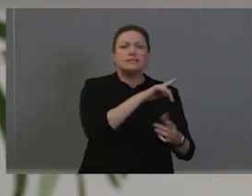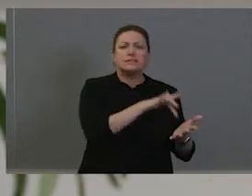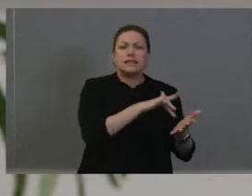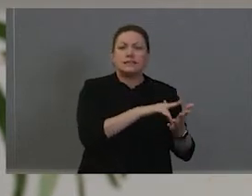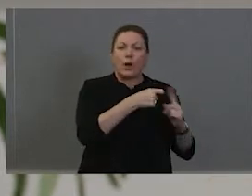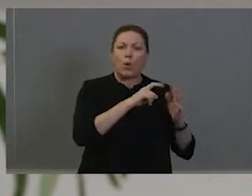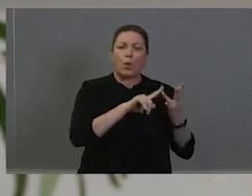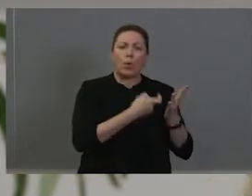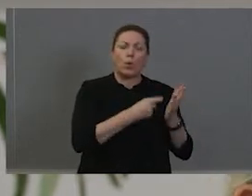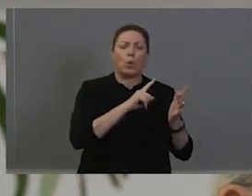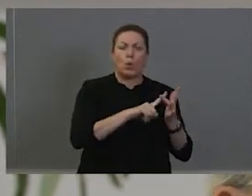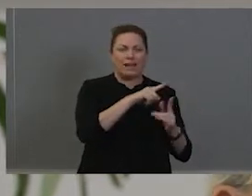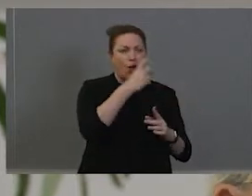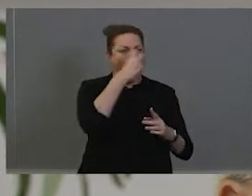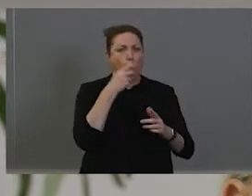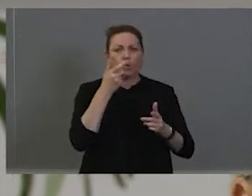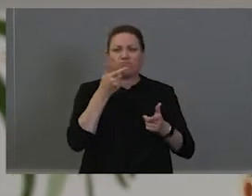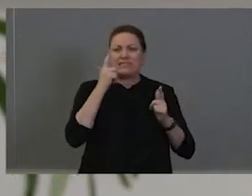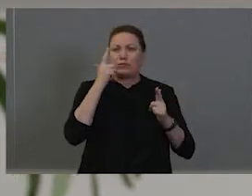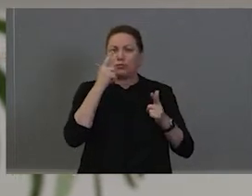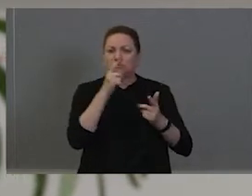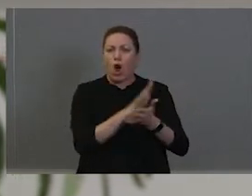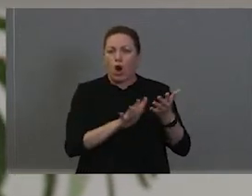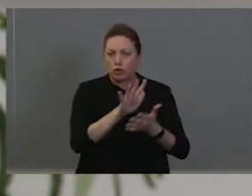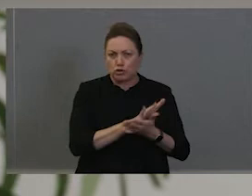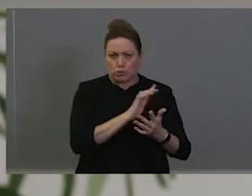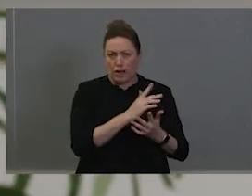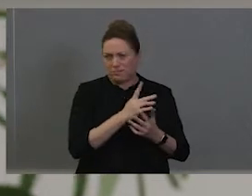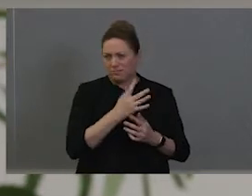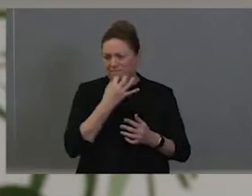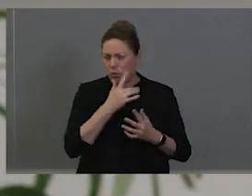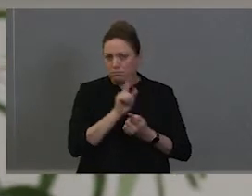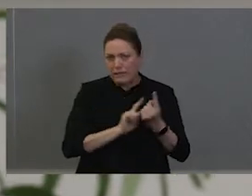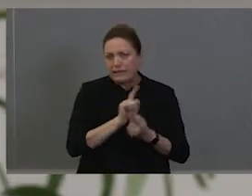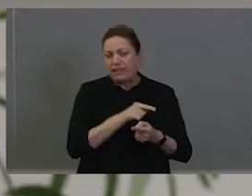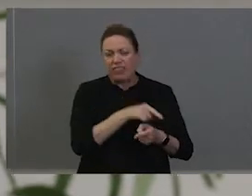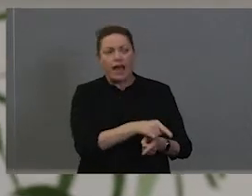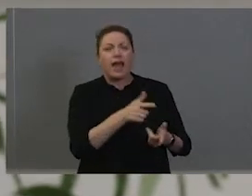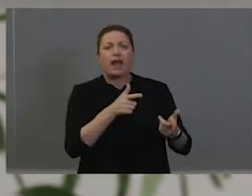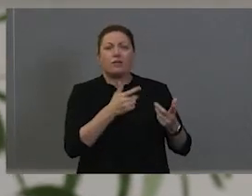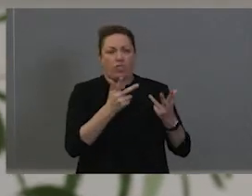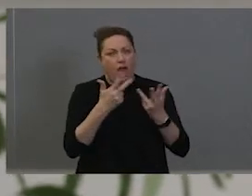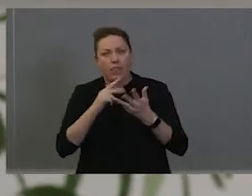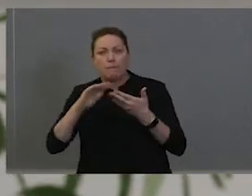Teacher's College and we had a number of meetings there with other community members as well. And that was when